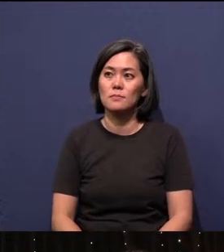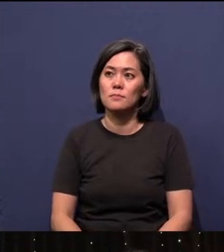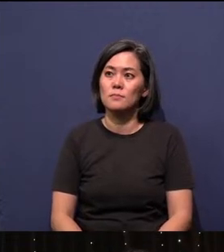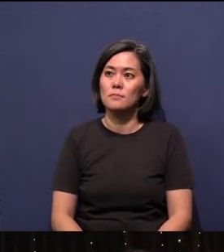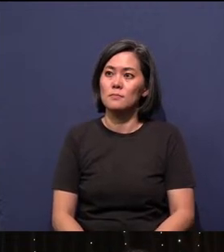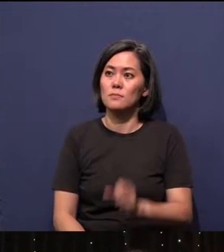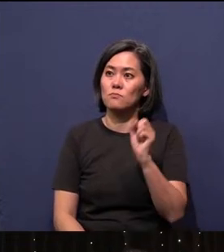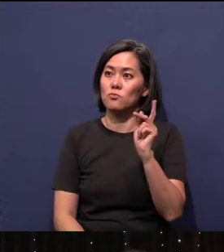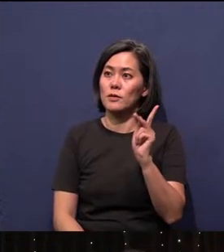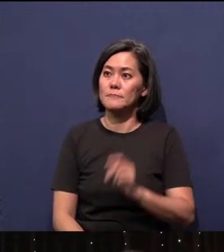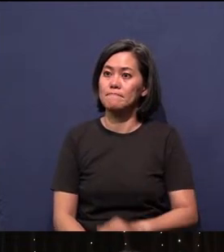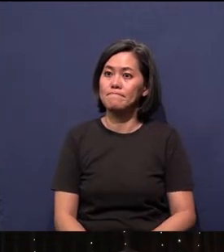Okay, those have scanned